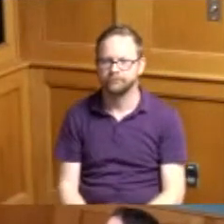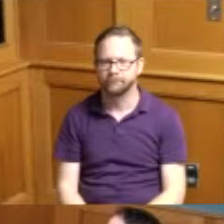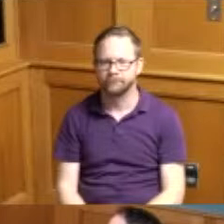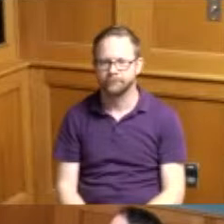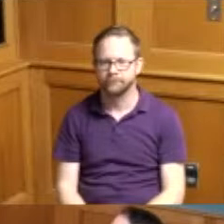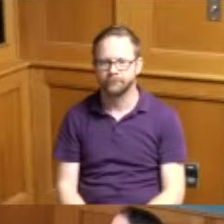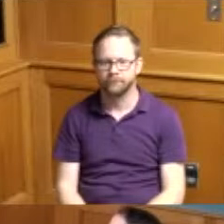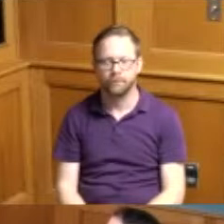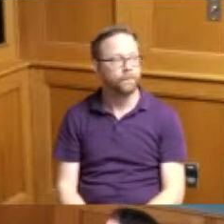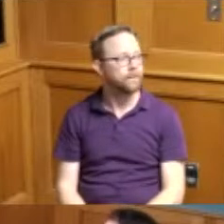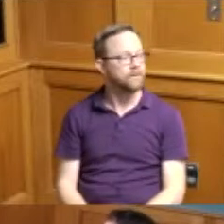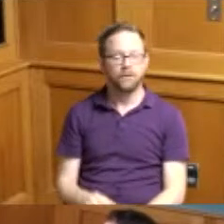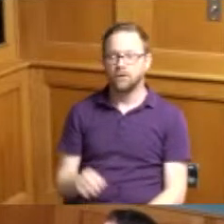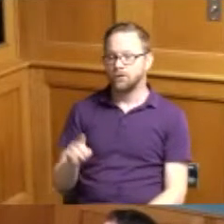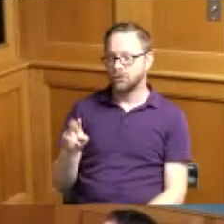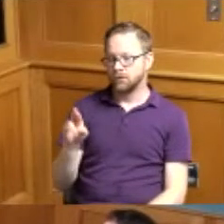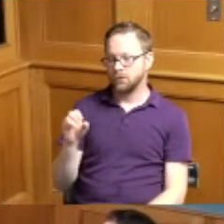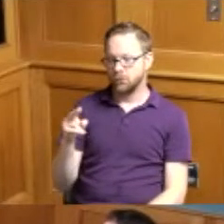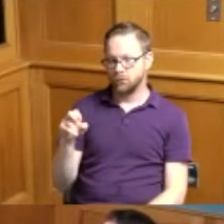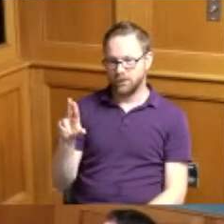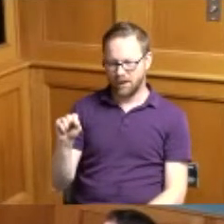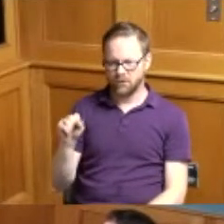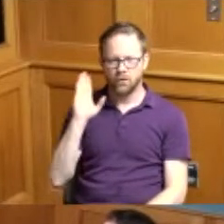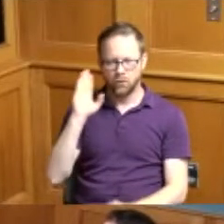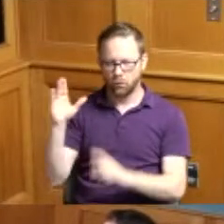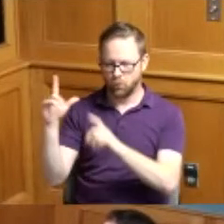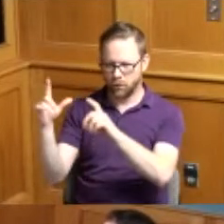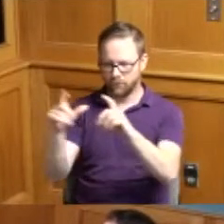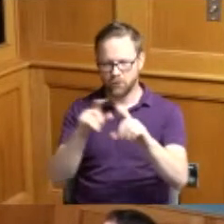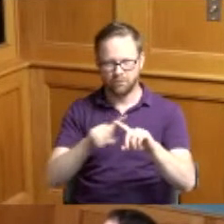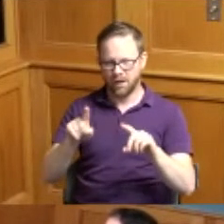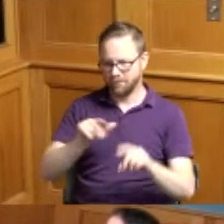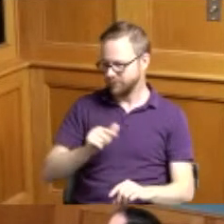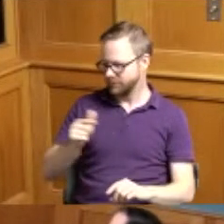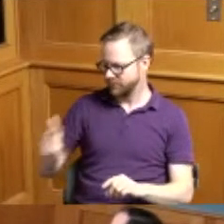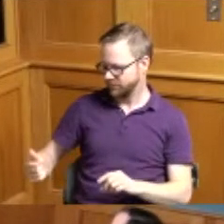so we're going to take a photo but my colleagues would like to say a word yeah just a couple words